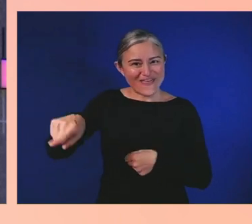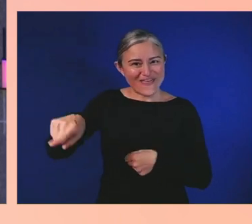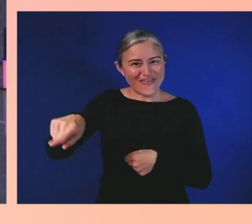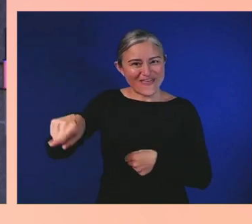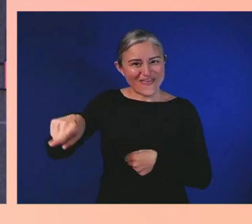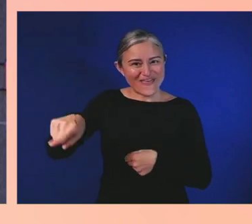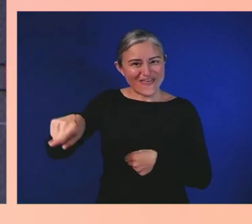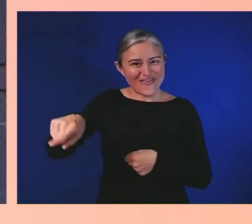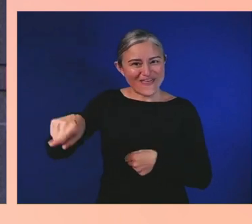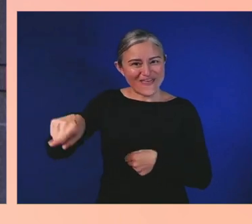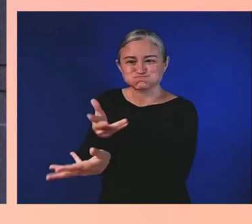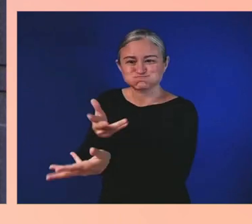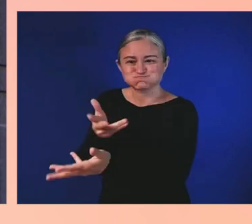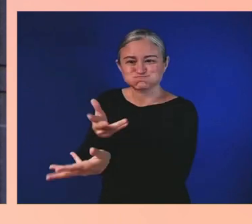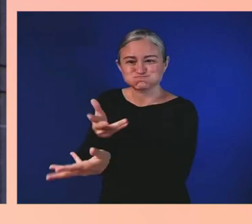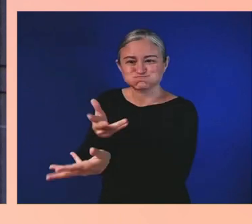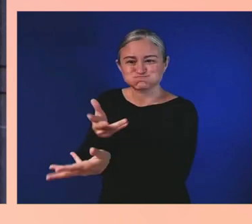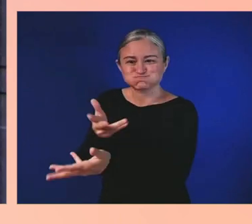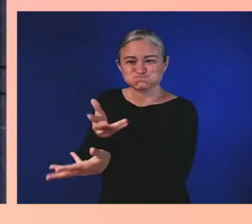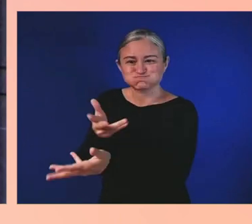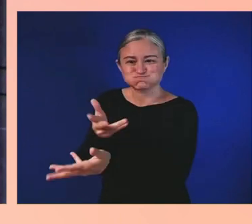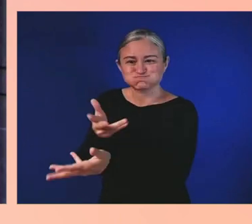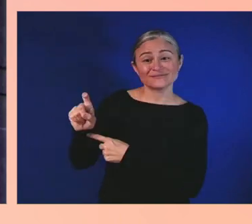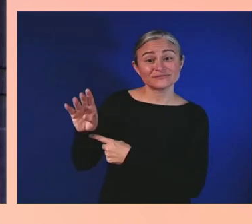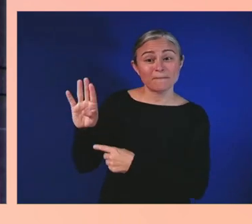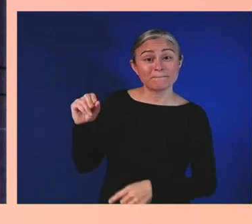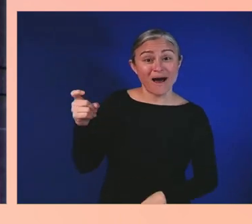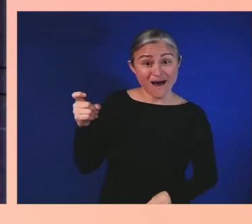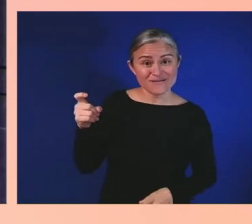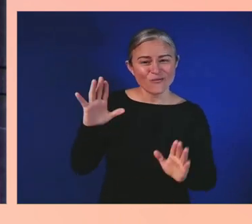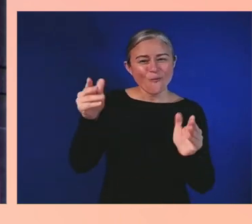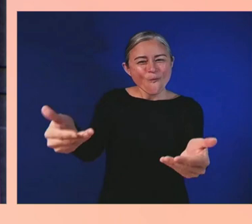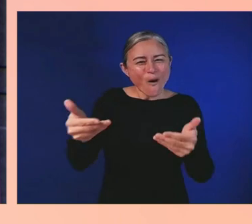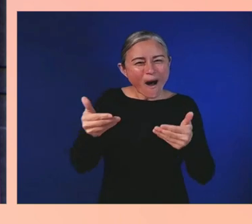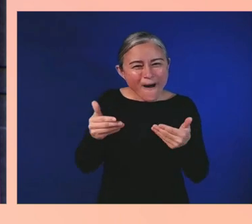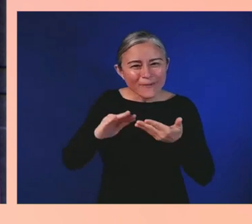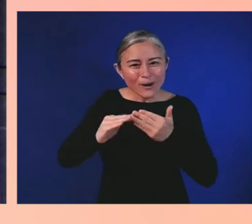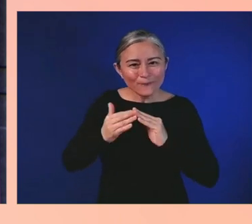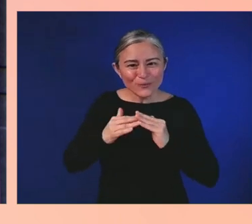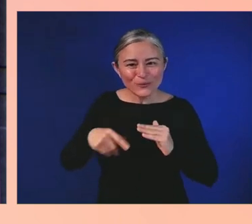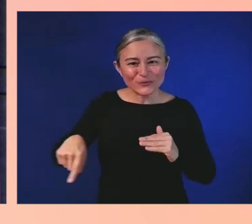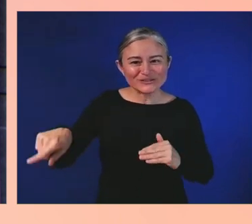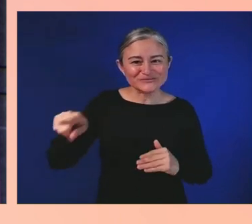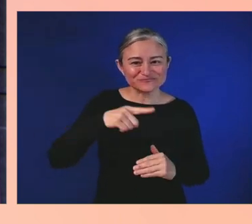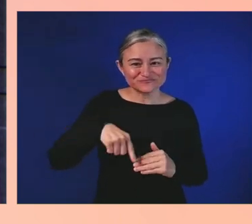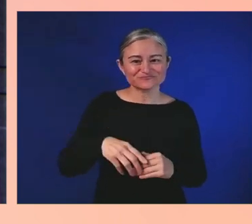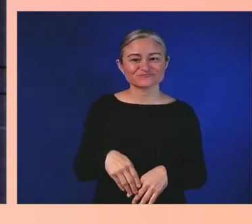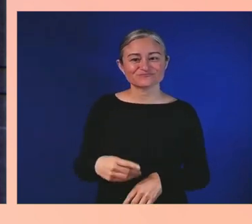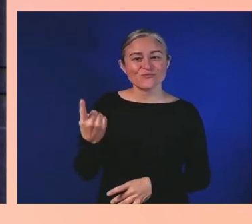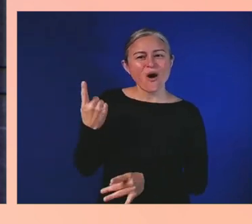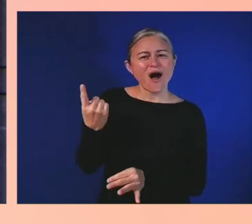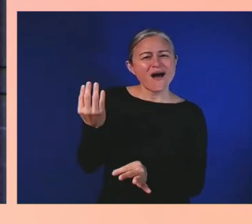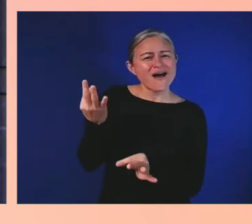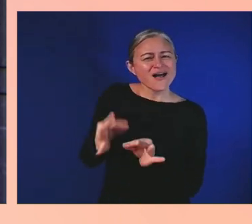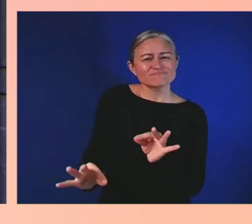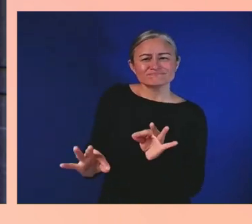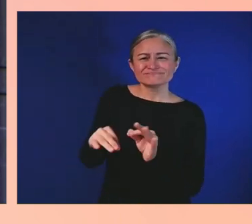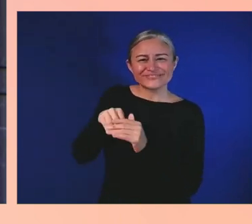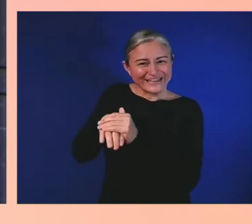community and one that is incredibly accessible. That's why we've delivered innovation to date with things